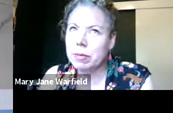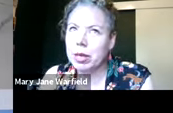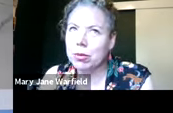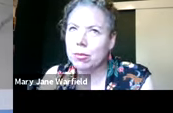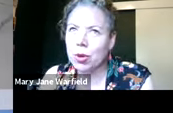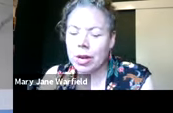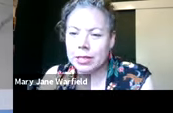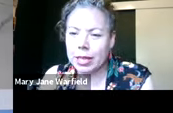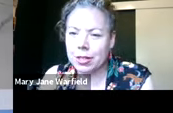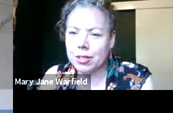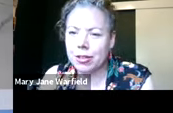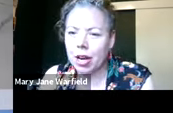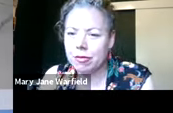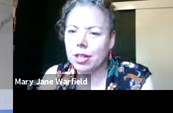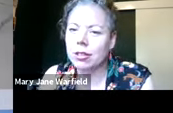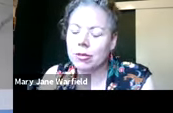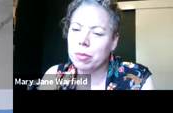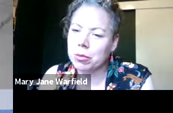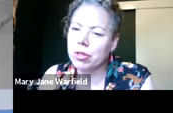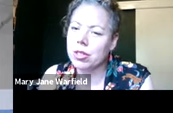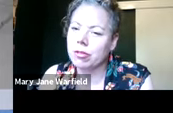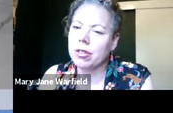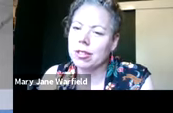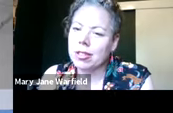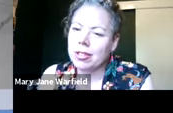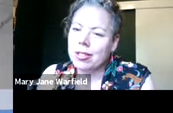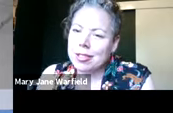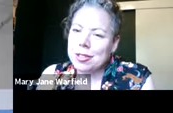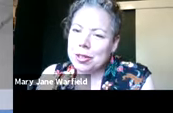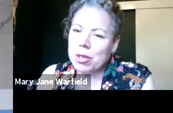more isolated and so you have to get along with people who are different.